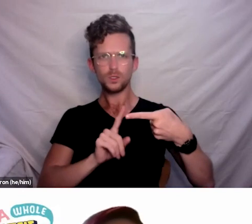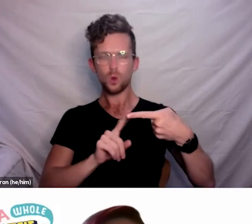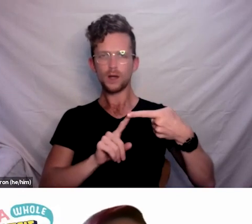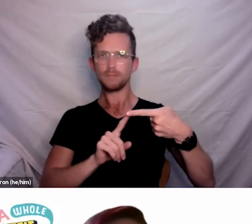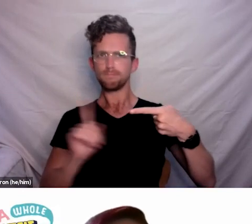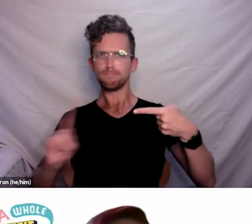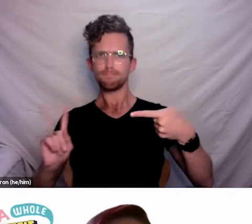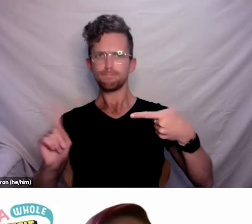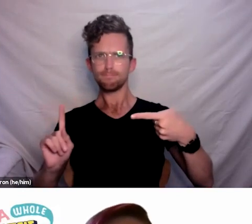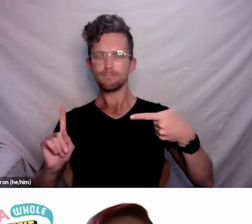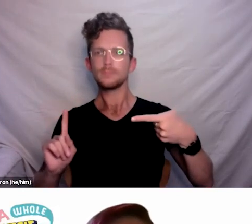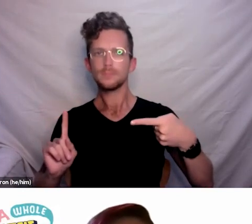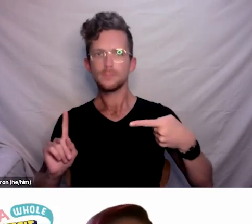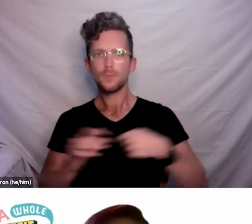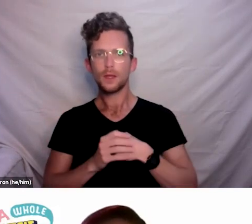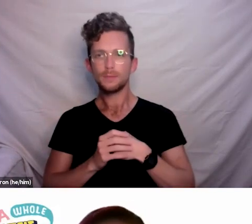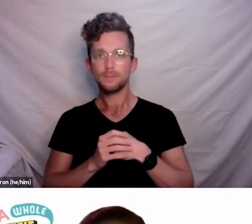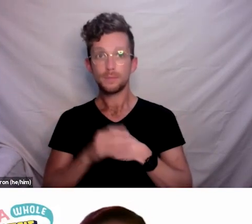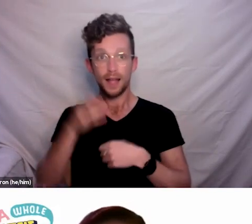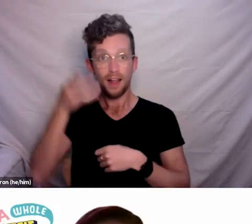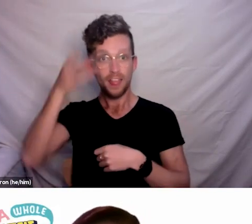is what does the Chief Executive intend